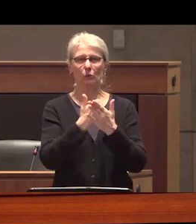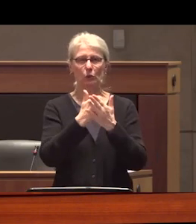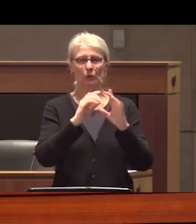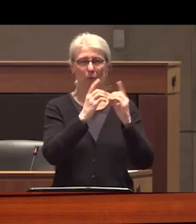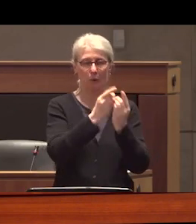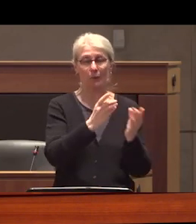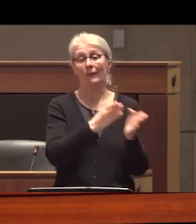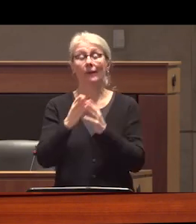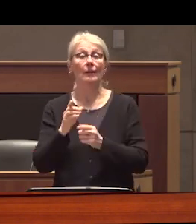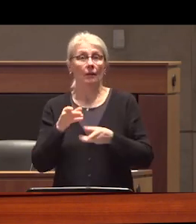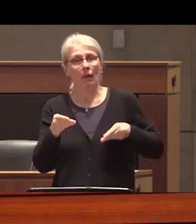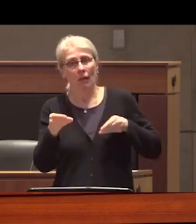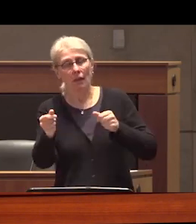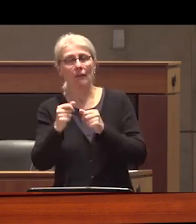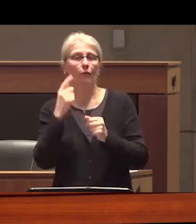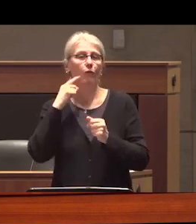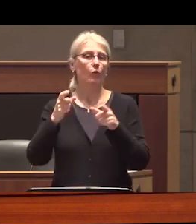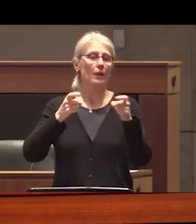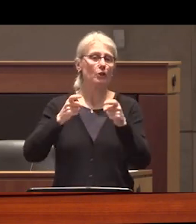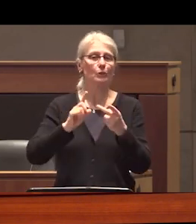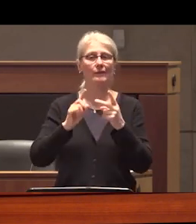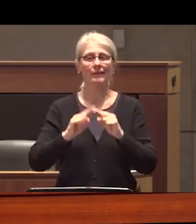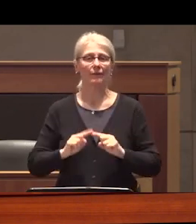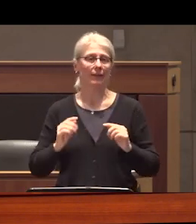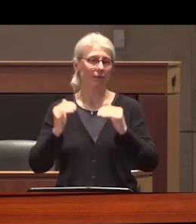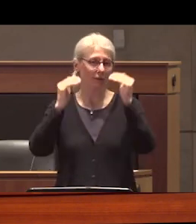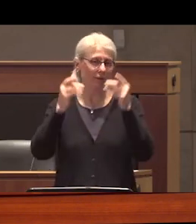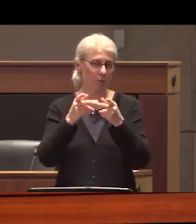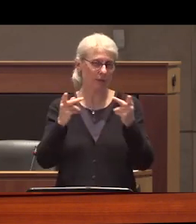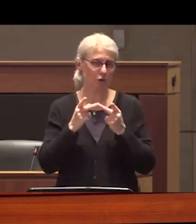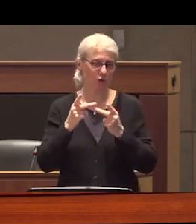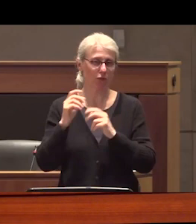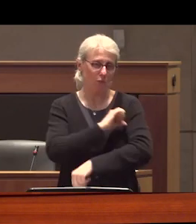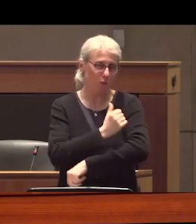dollars being directed to management and other mid-level positions whose role it is to Shield